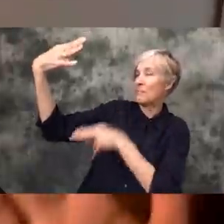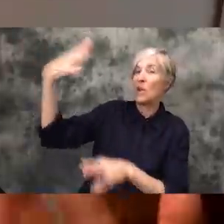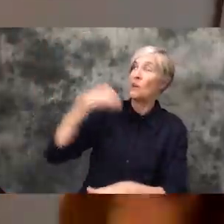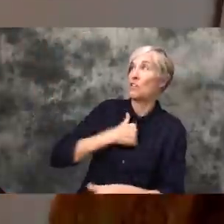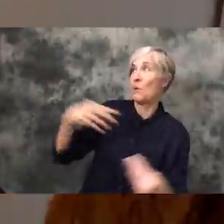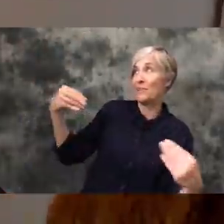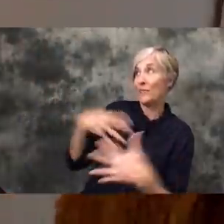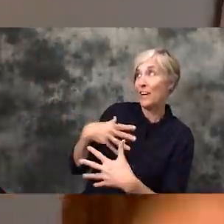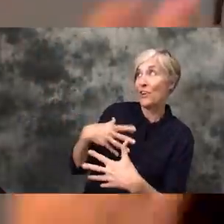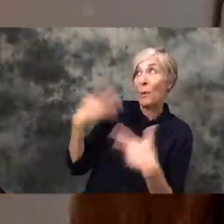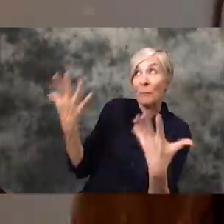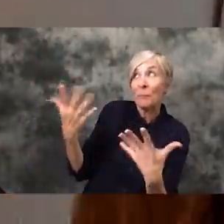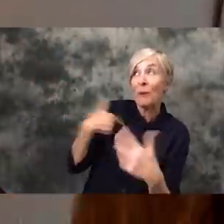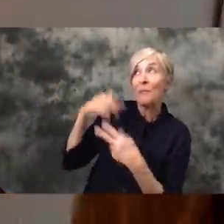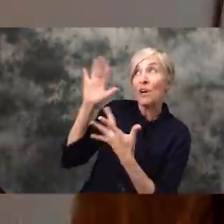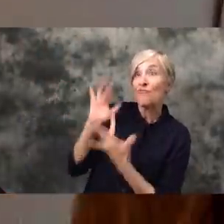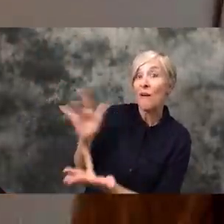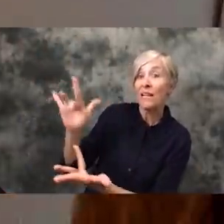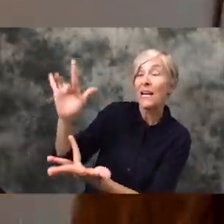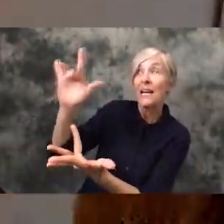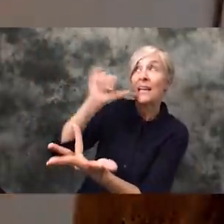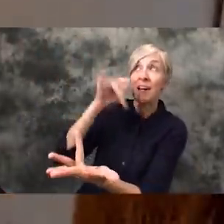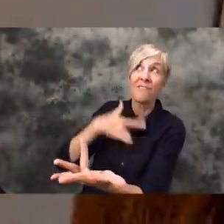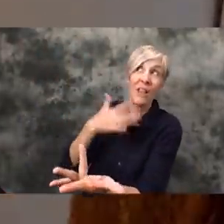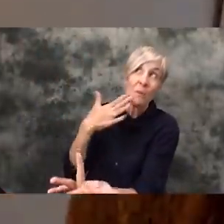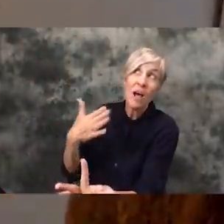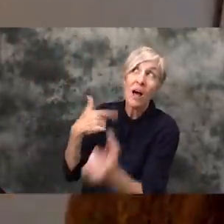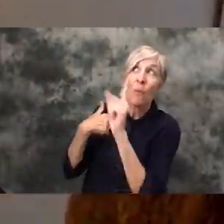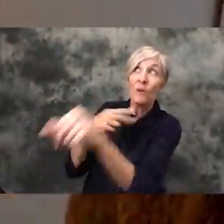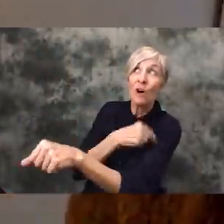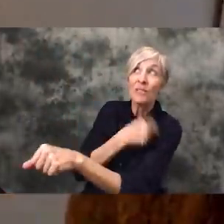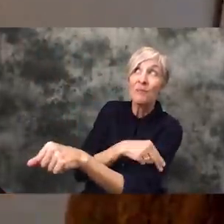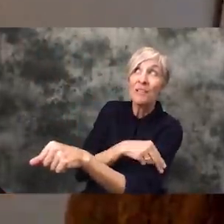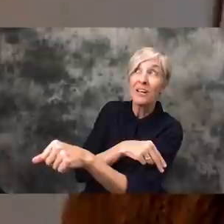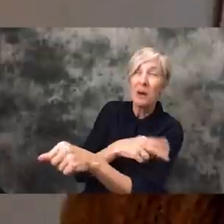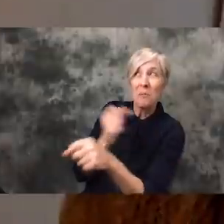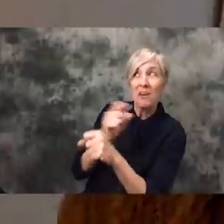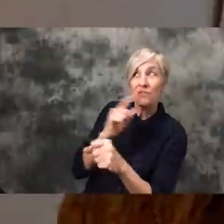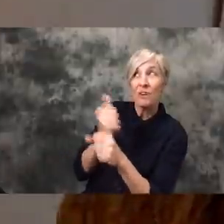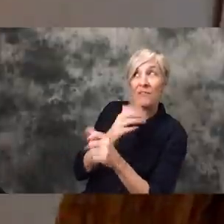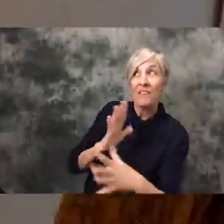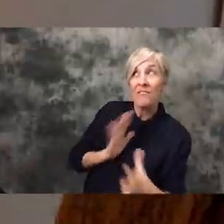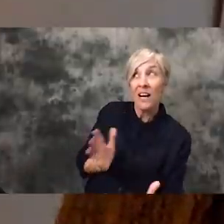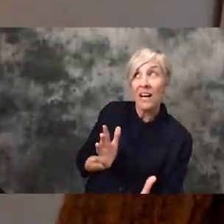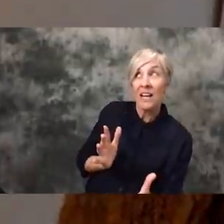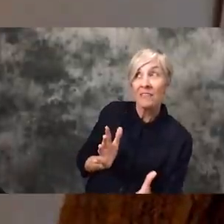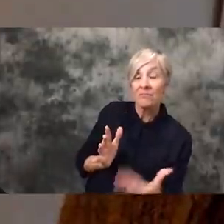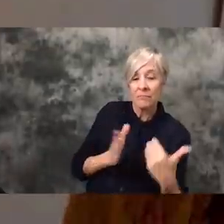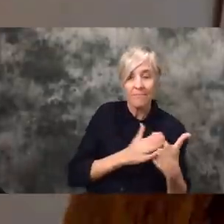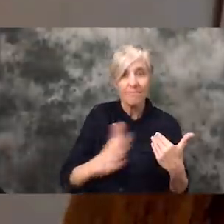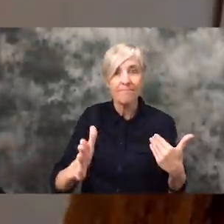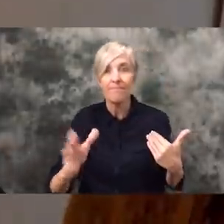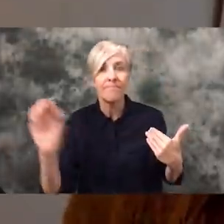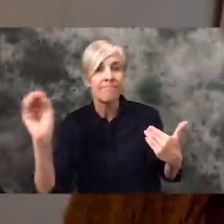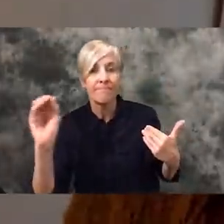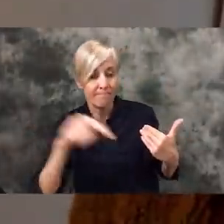scare everyone I just had been traveling, I wasn't feeling well so I went to the hospital just to make sure everything was okay. So, I don't really know what